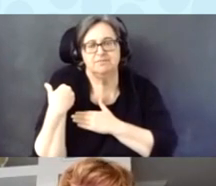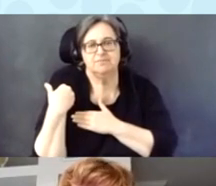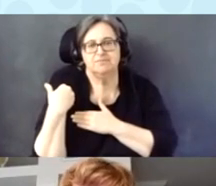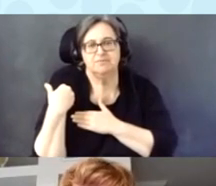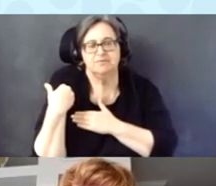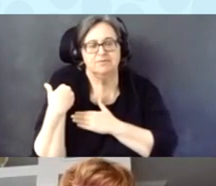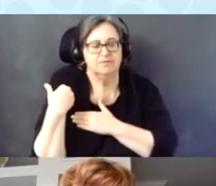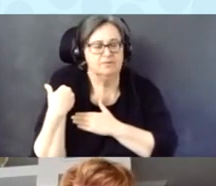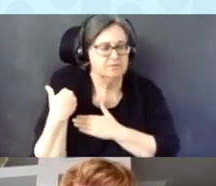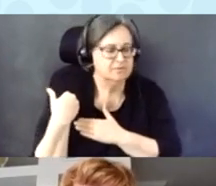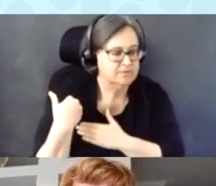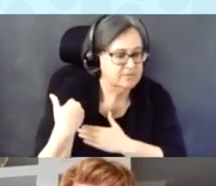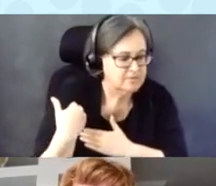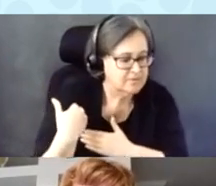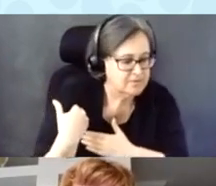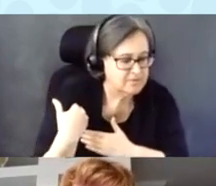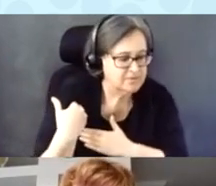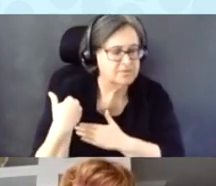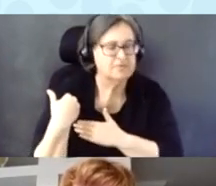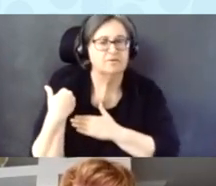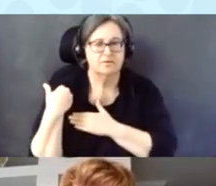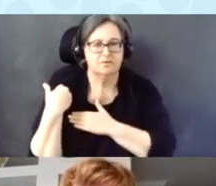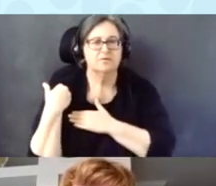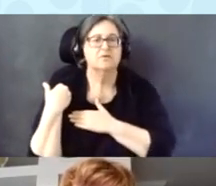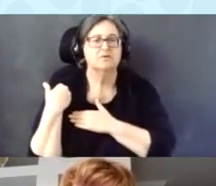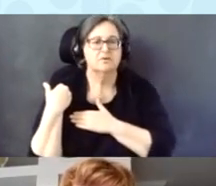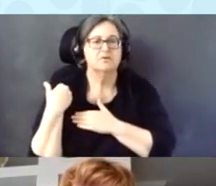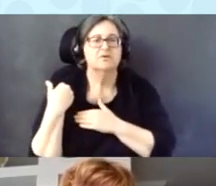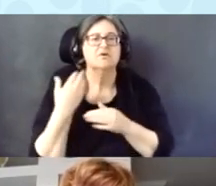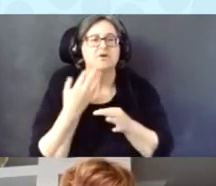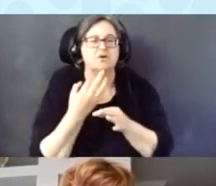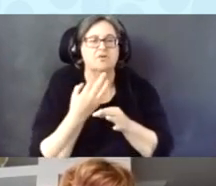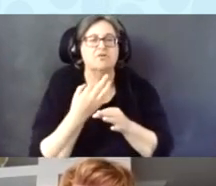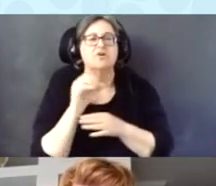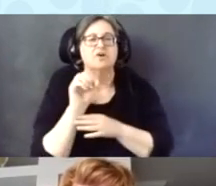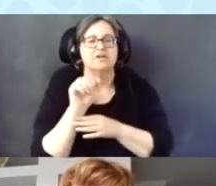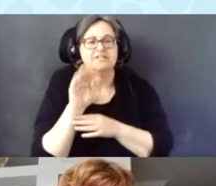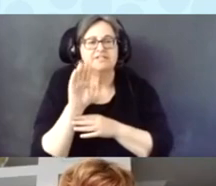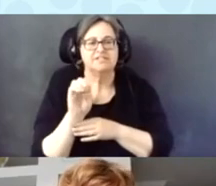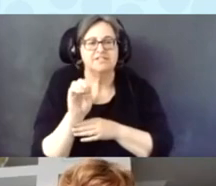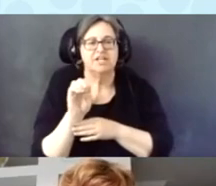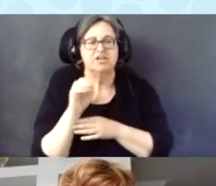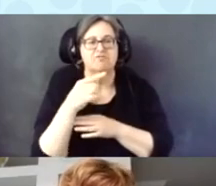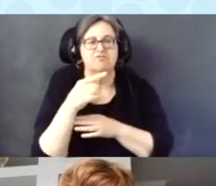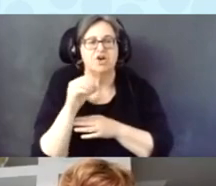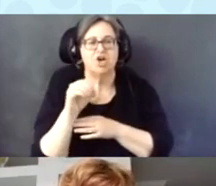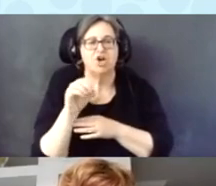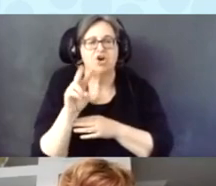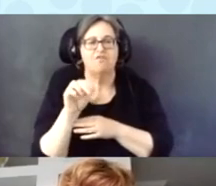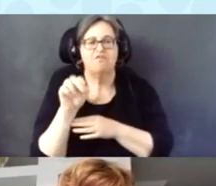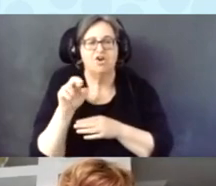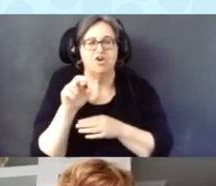by free SABE GoVoter toolkit distance training webinars.